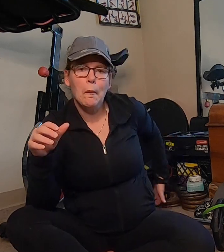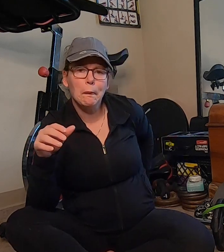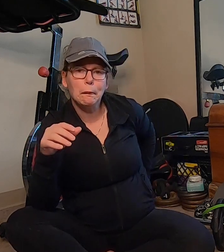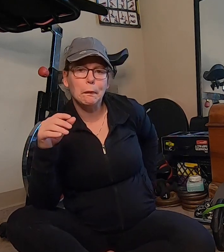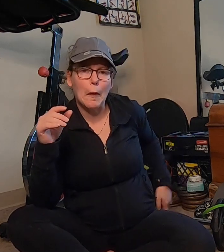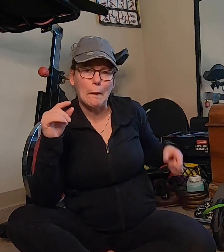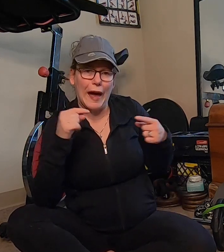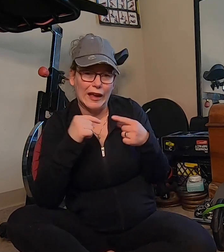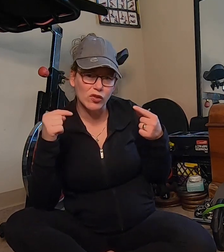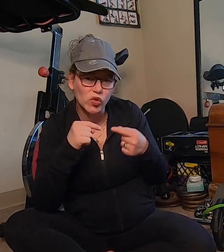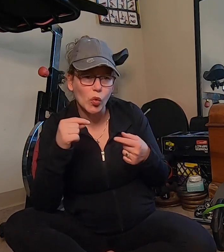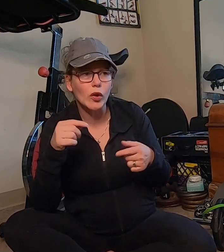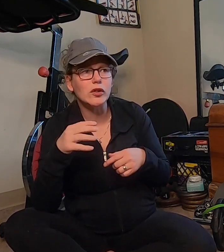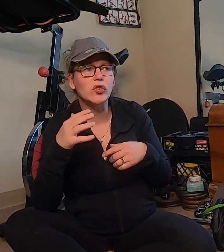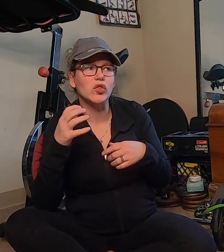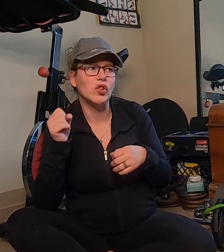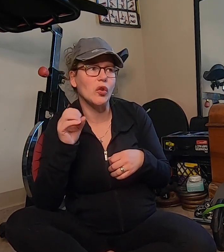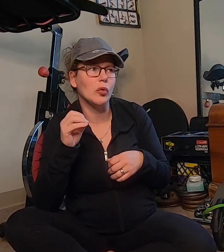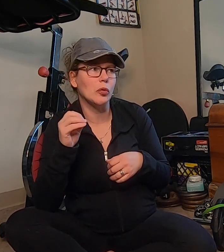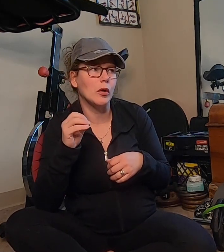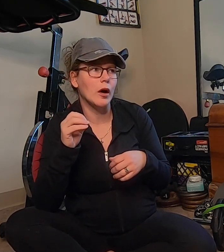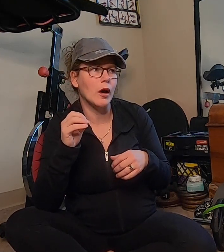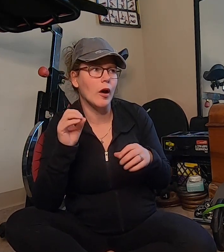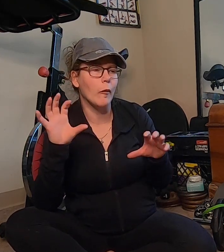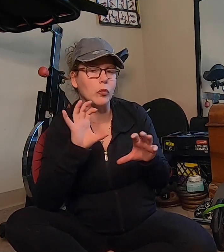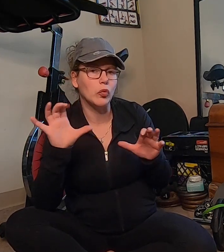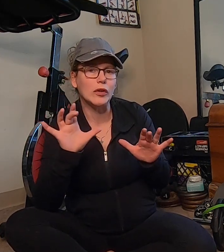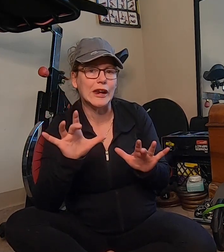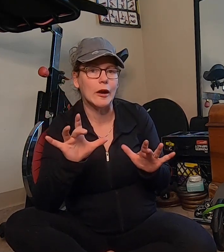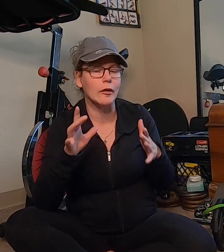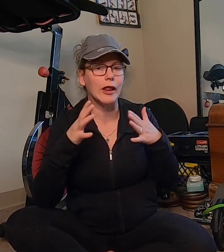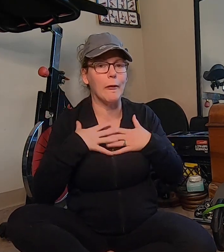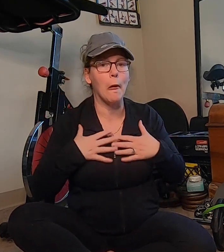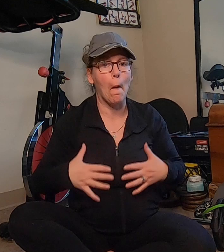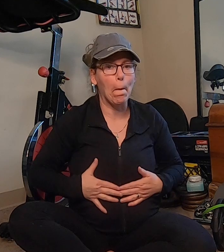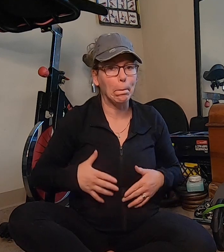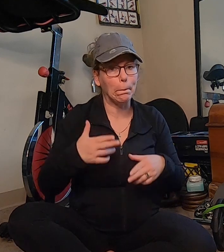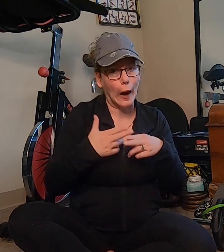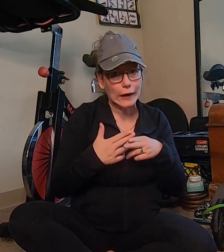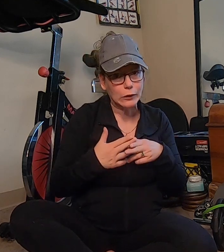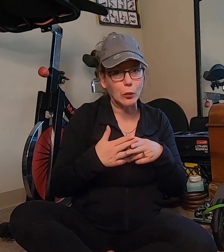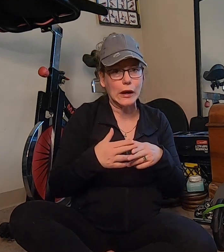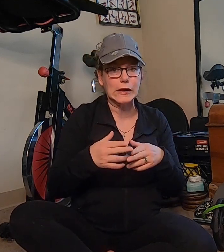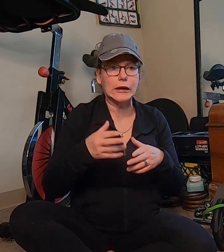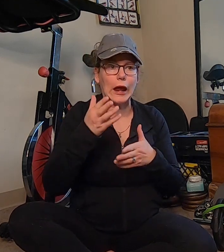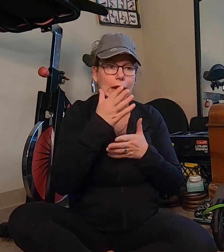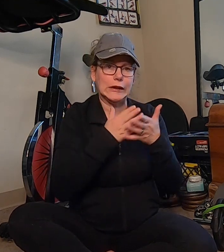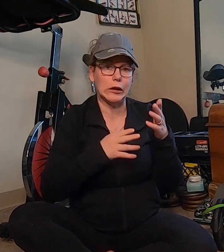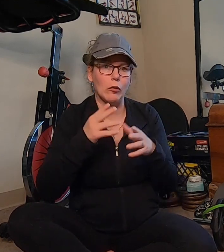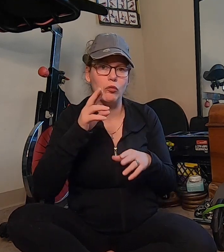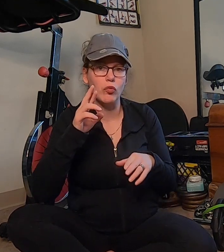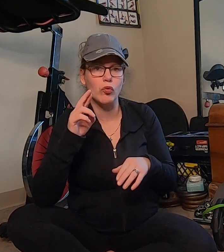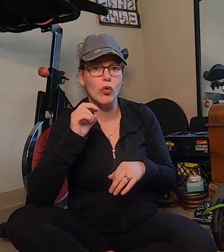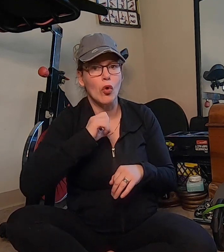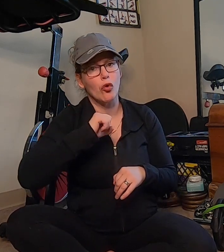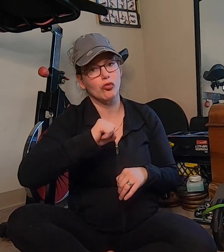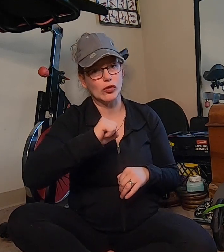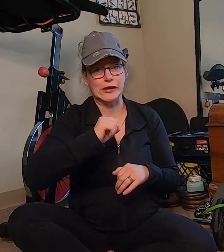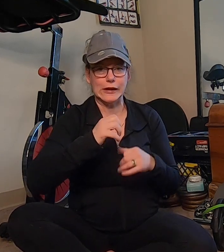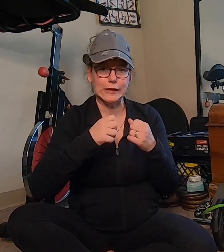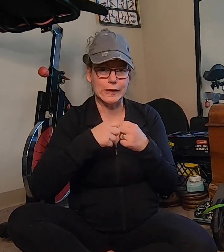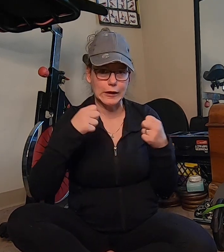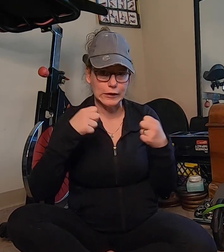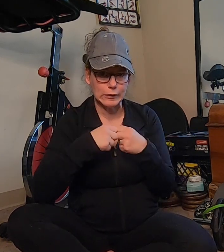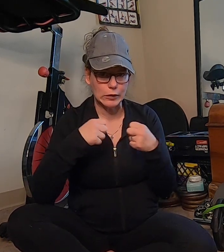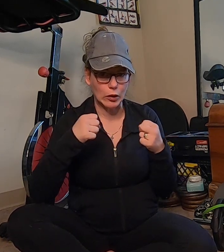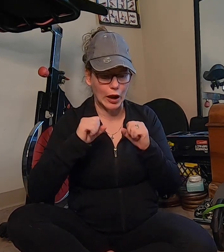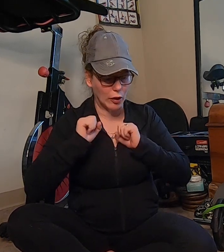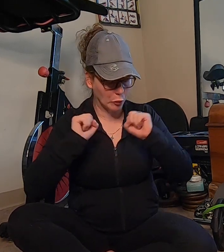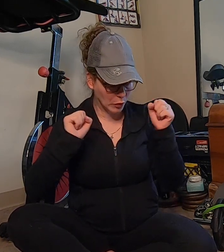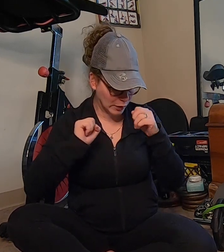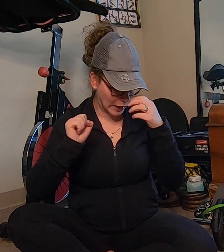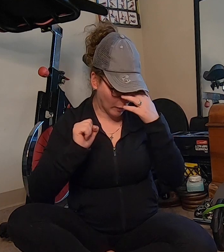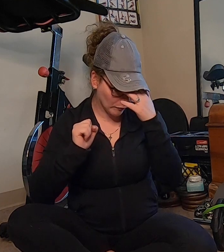um my back is sore so I'm doing it like body weight and some resisting workout